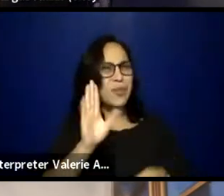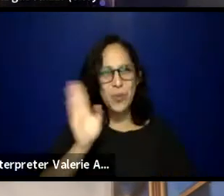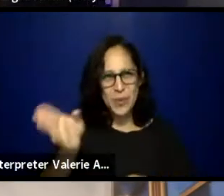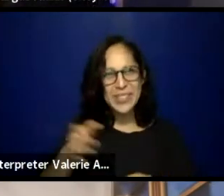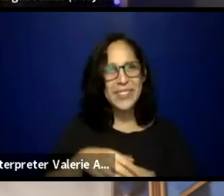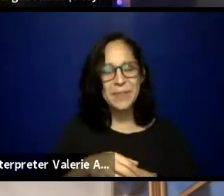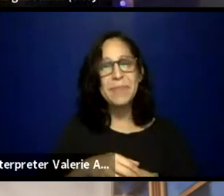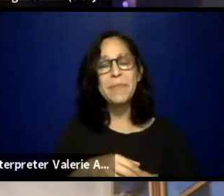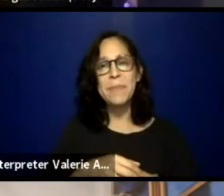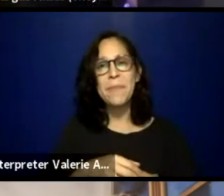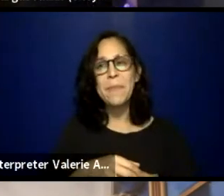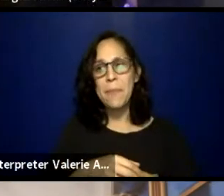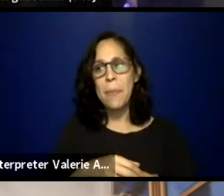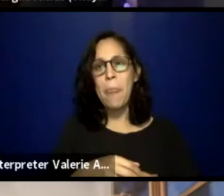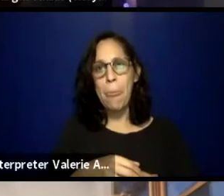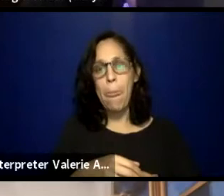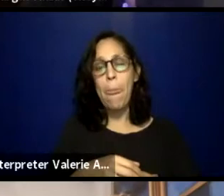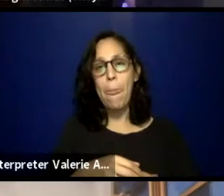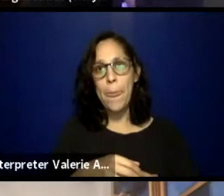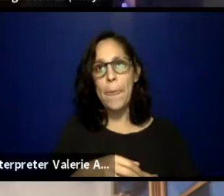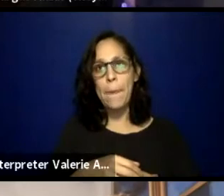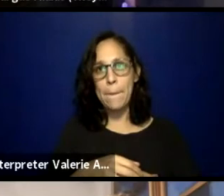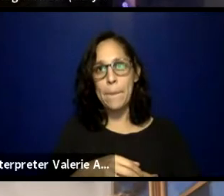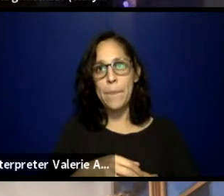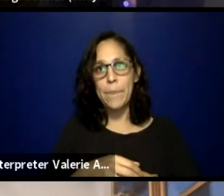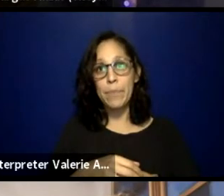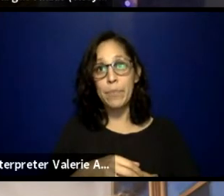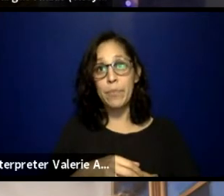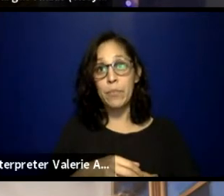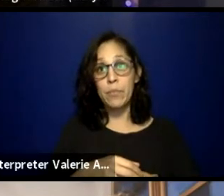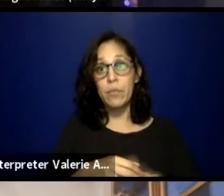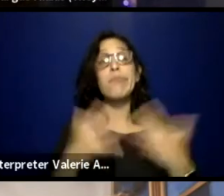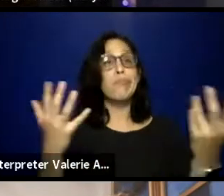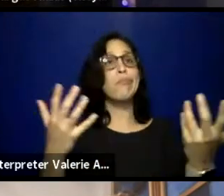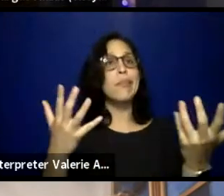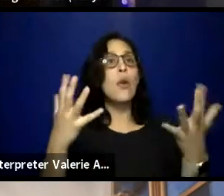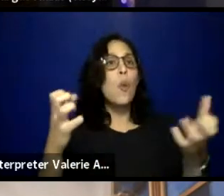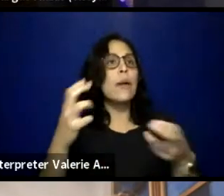I like to say that we're all friends, we're all family here.